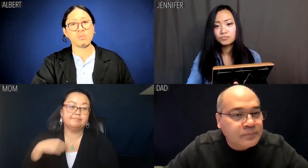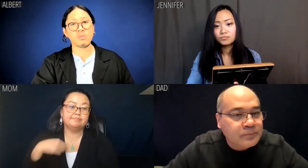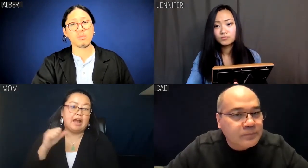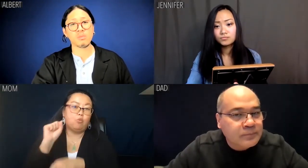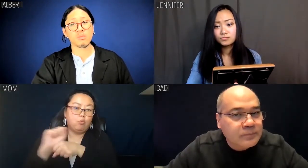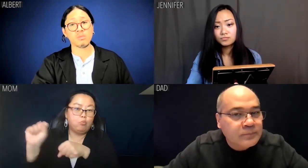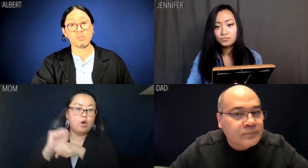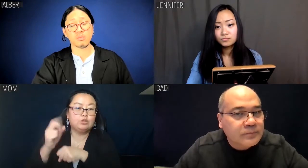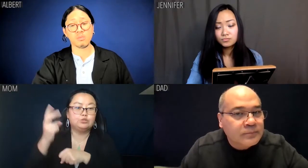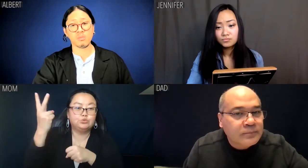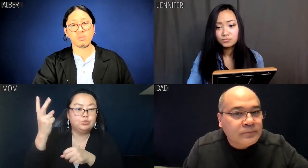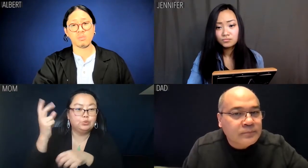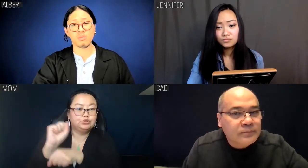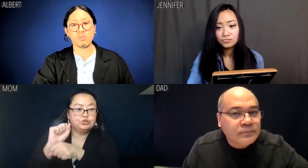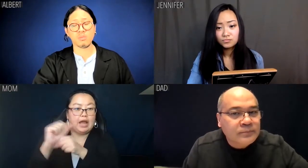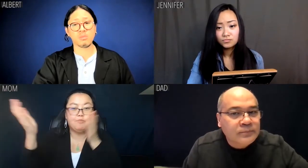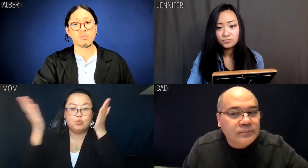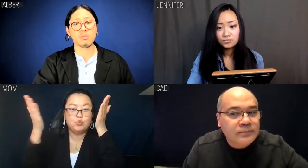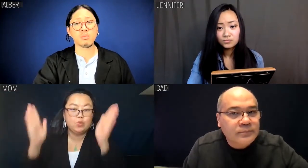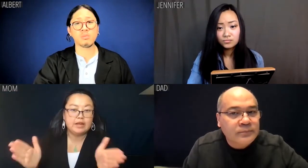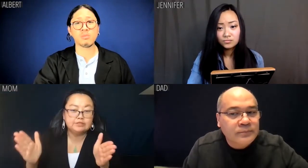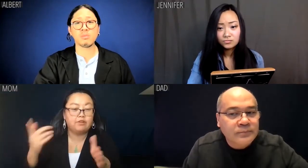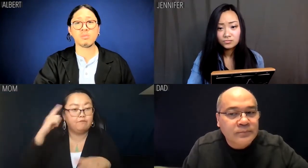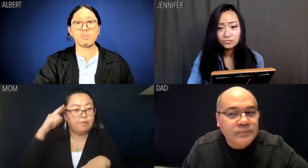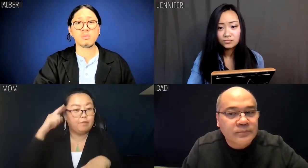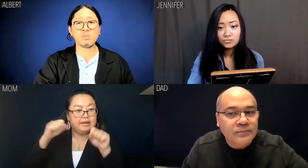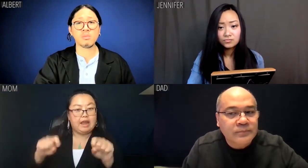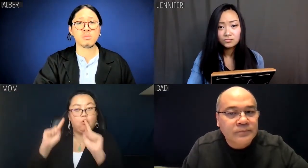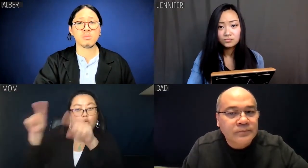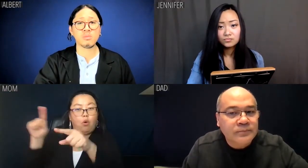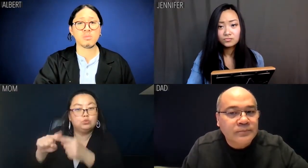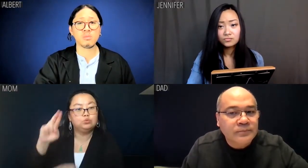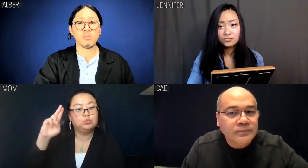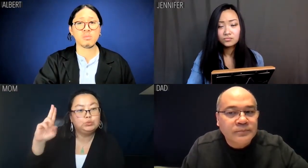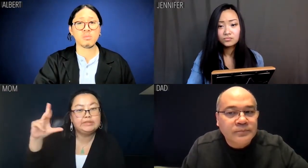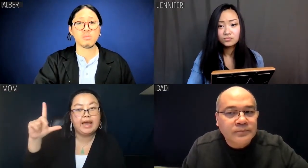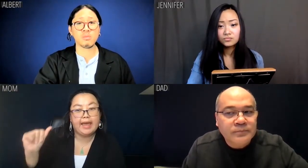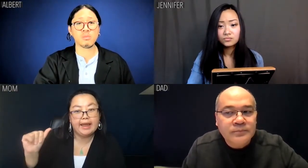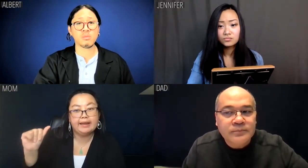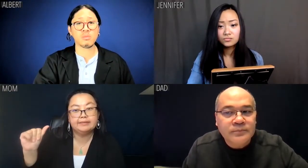Mom: I had to work two waitressing jobs to put myself through UCLA.